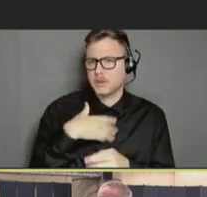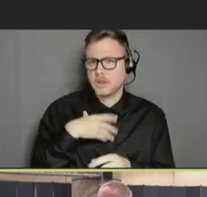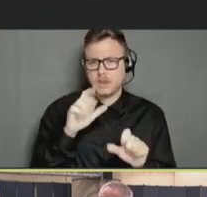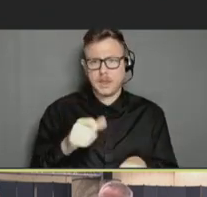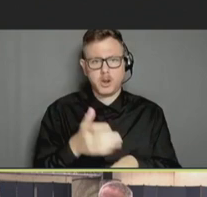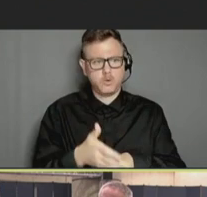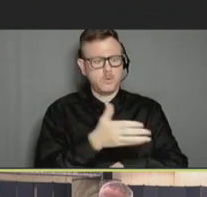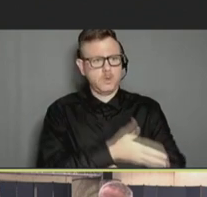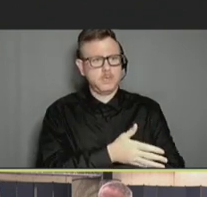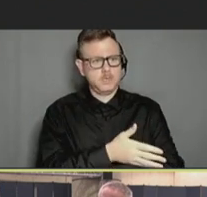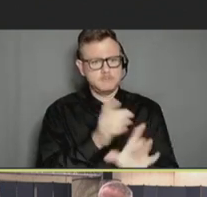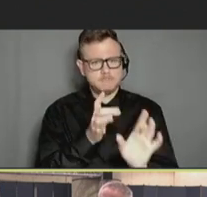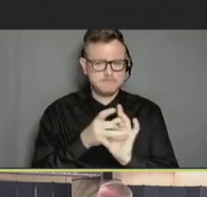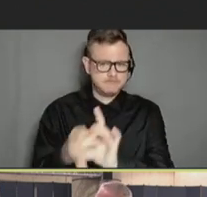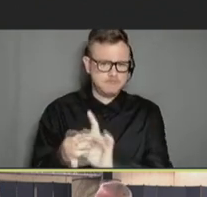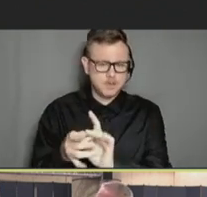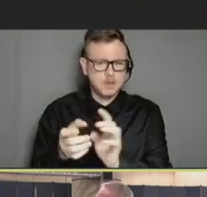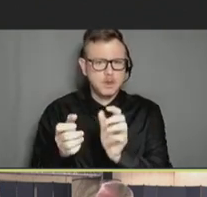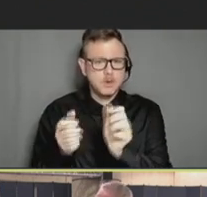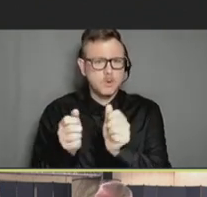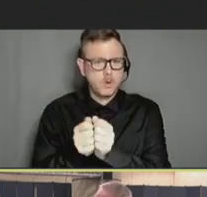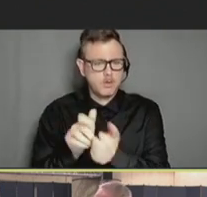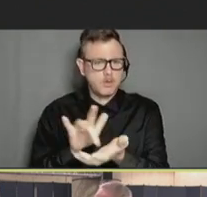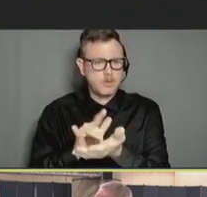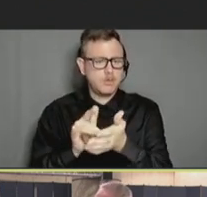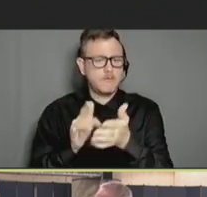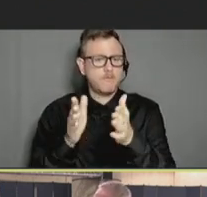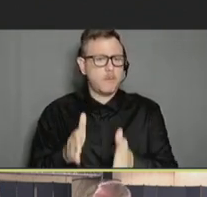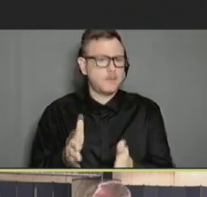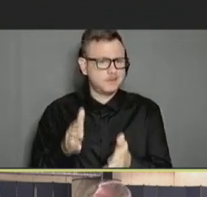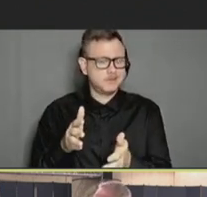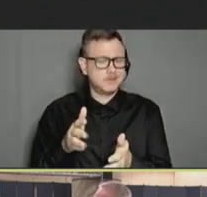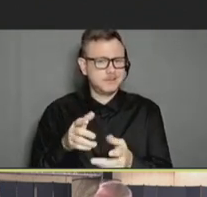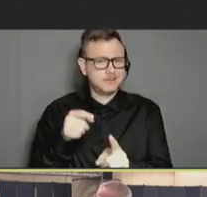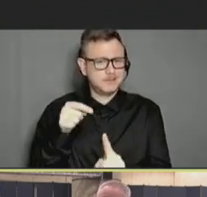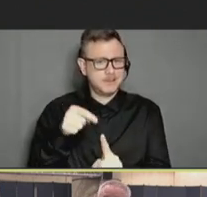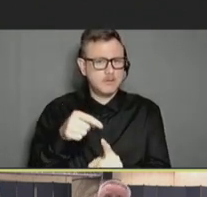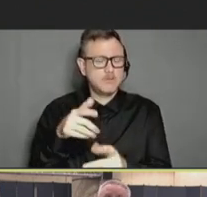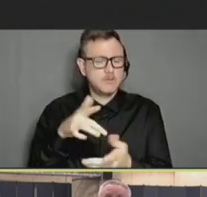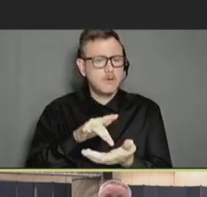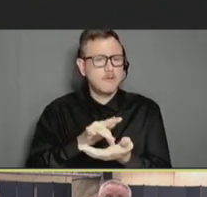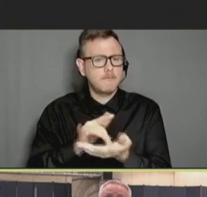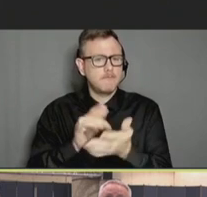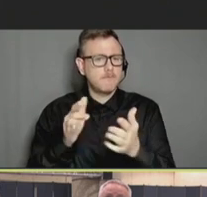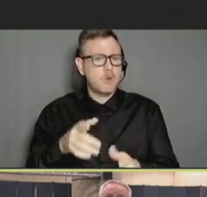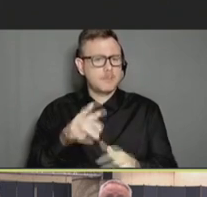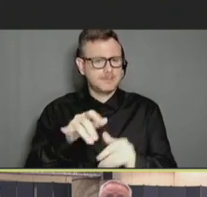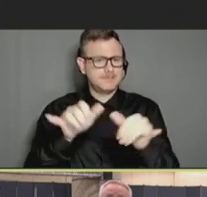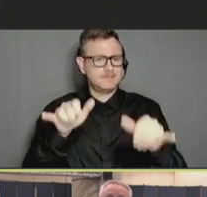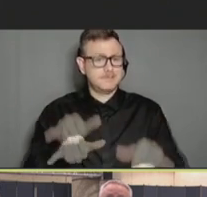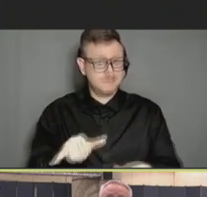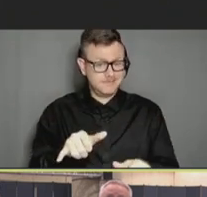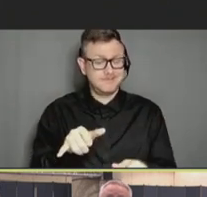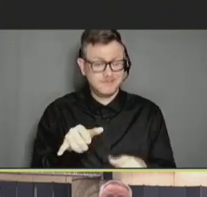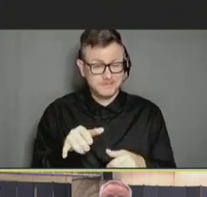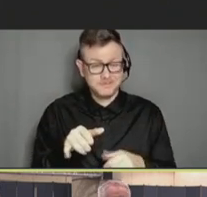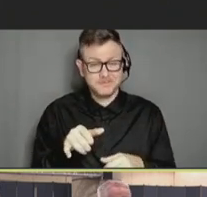I think we may need to also include pharmacy information systems in that area of consideration